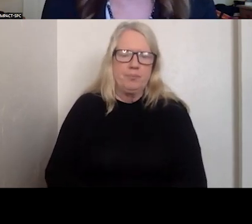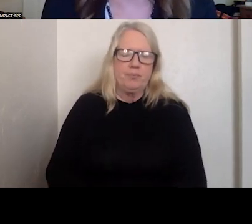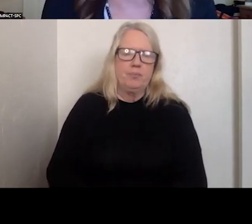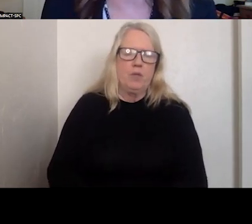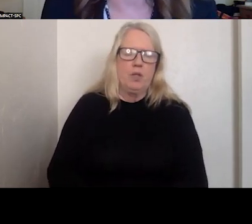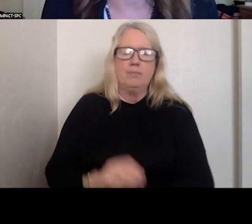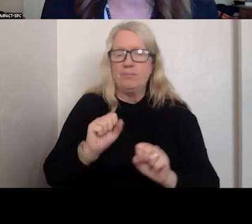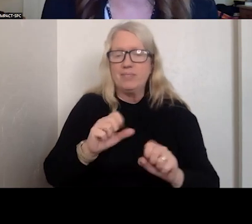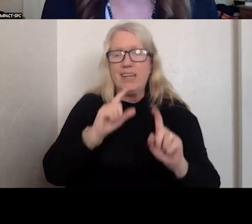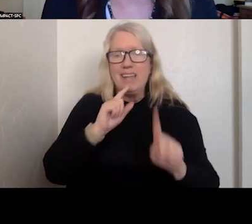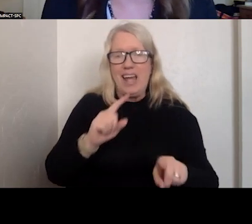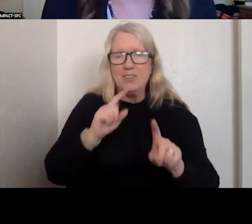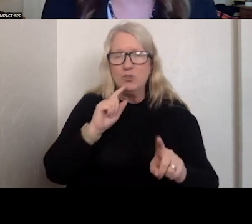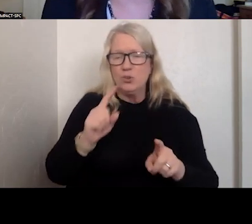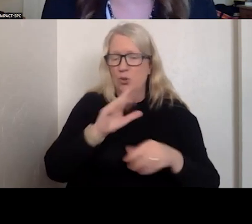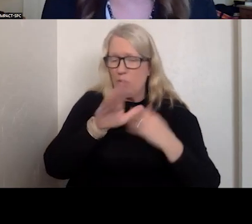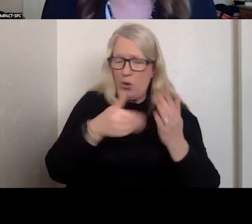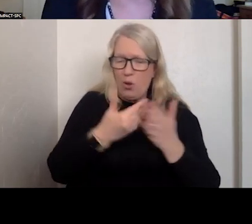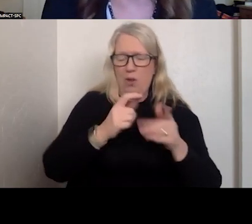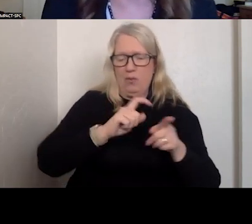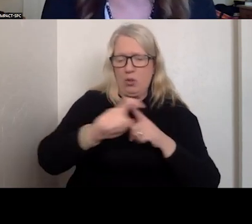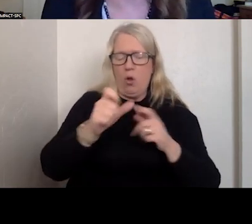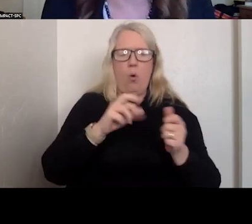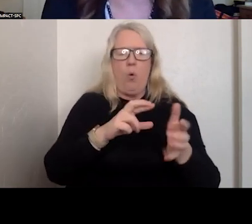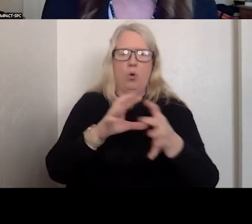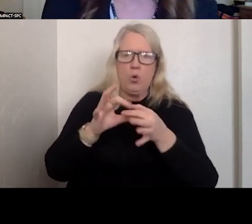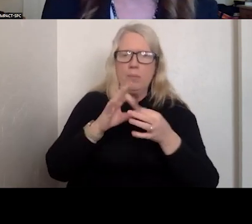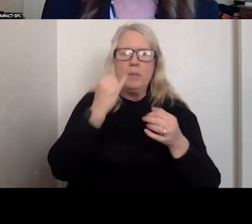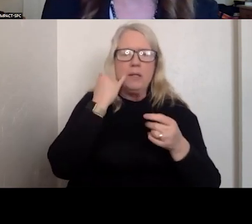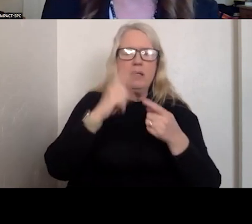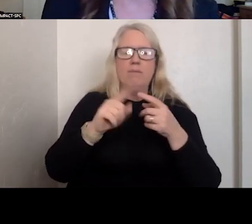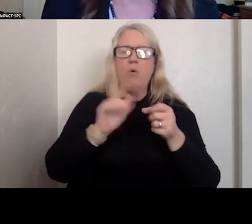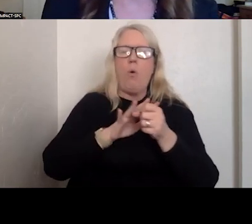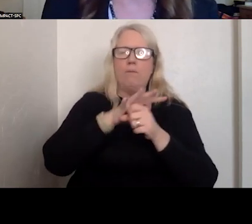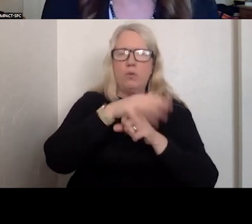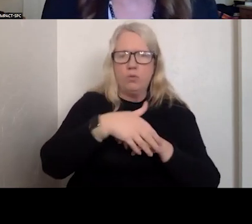ANSWER EVERY CALL OR COORDINATE OVERFLOW COVERAGE AND